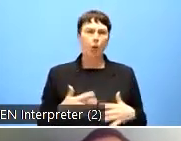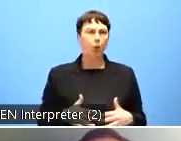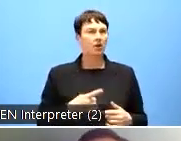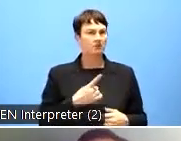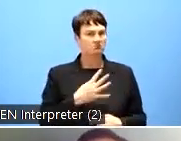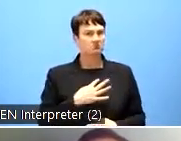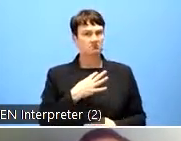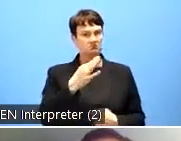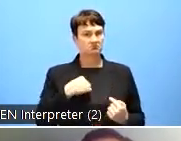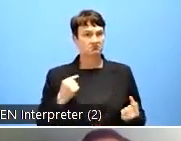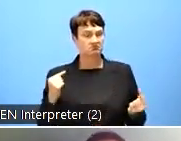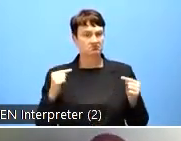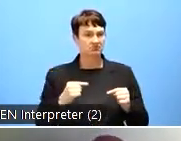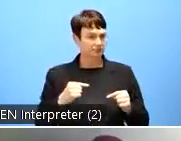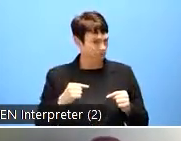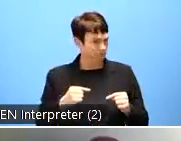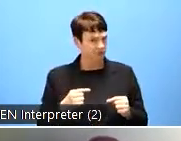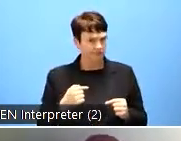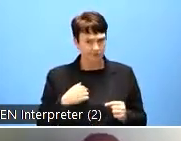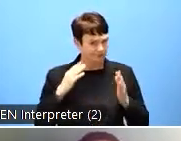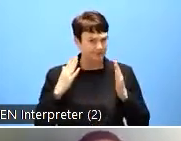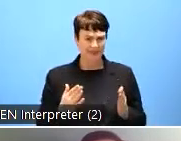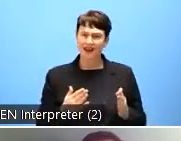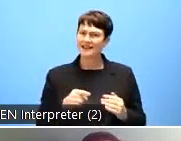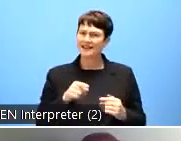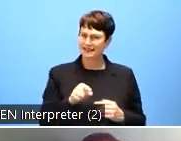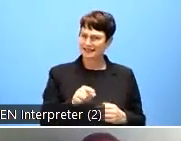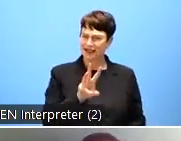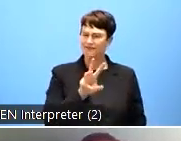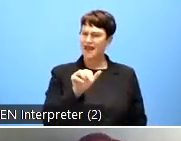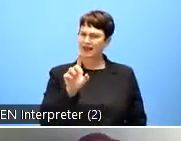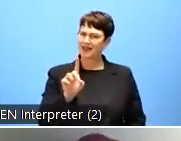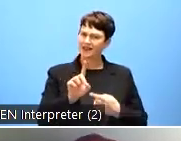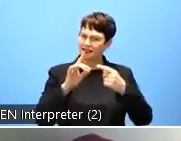event with you to celebrate the Web Accessibility Directive. I would start by saying for those